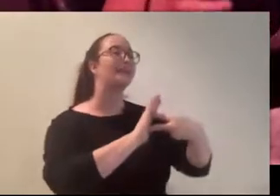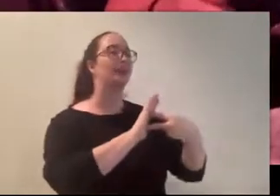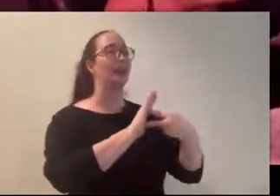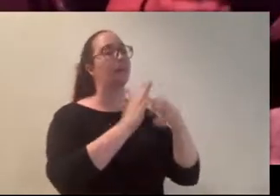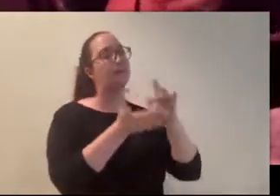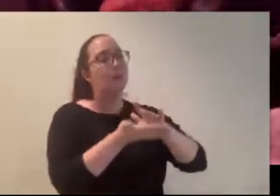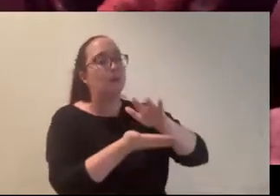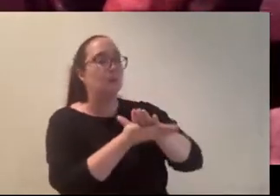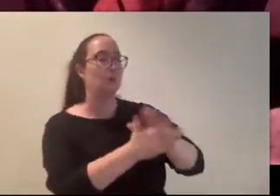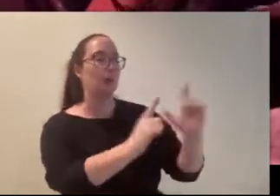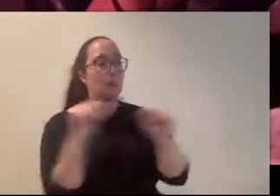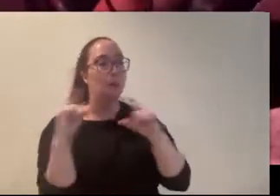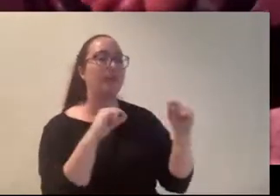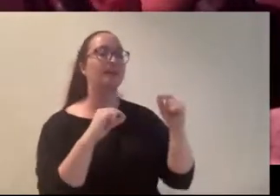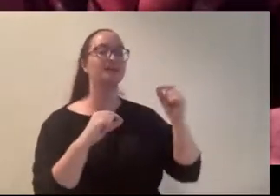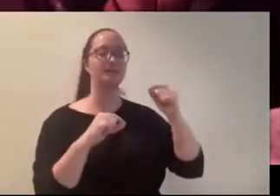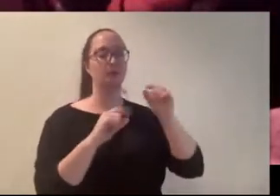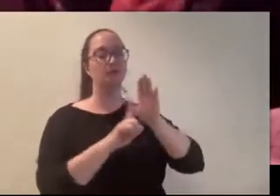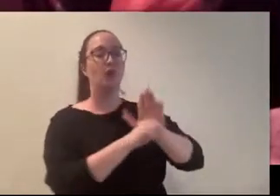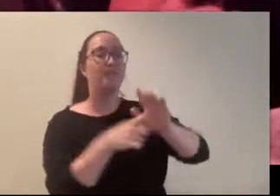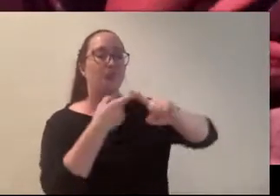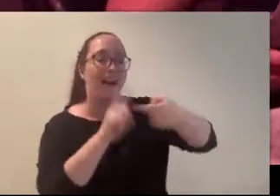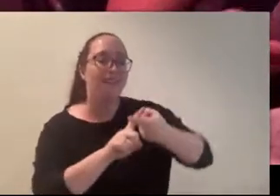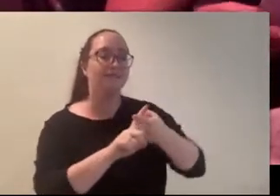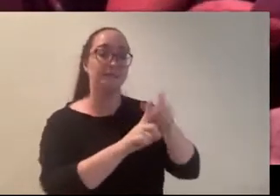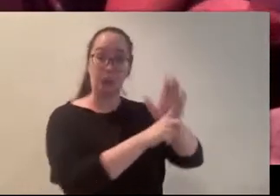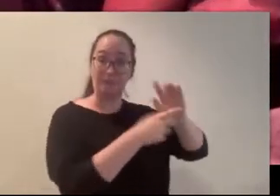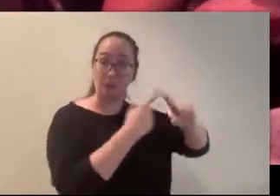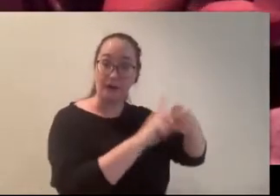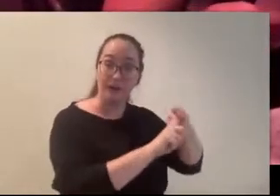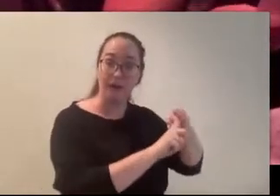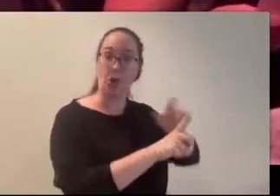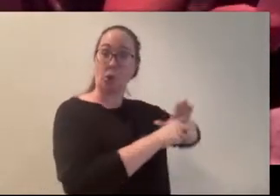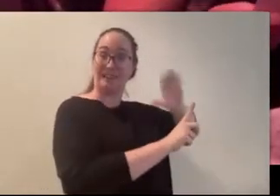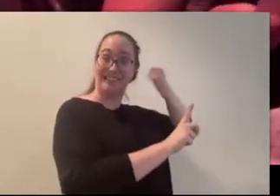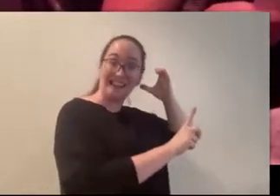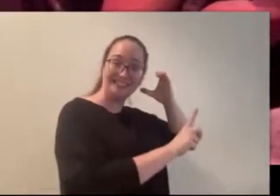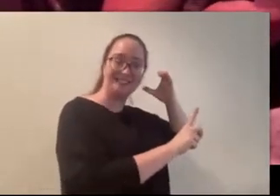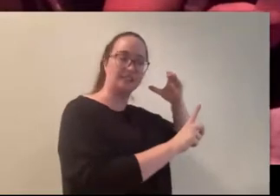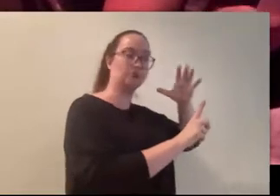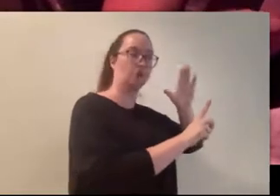Someone’s friend’s friend’s cousin’s uncles grandmother.. that kind of deal. Anyway.. ummm.